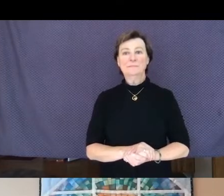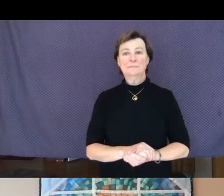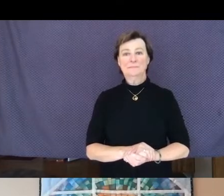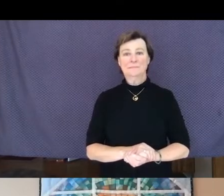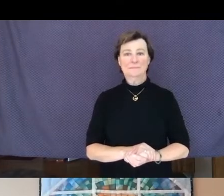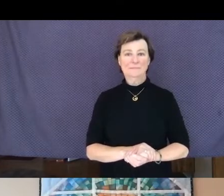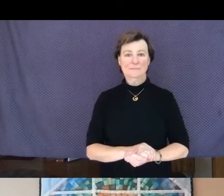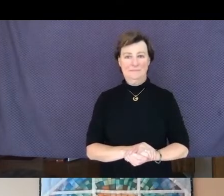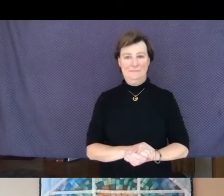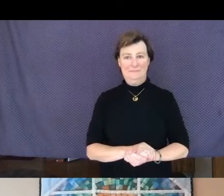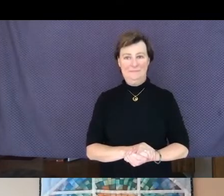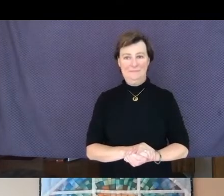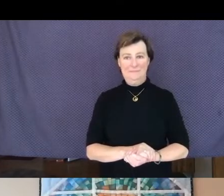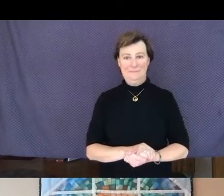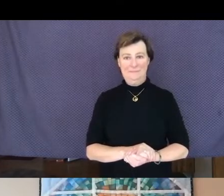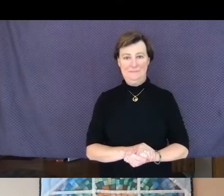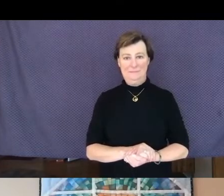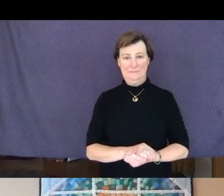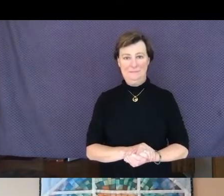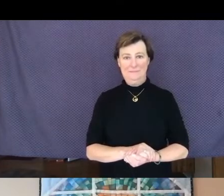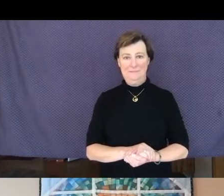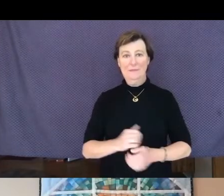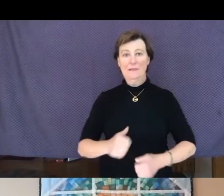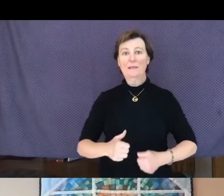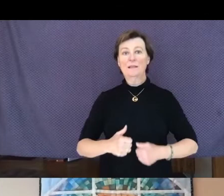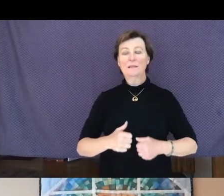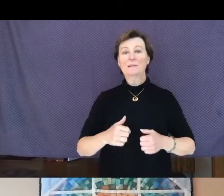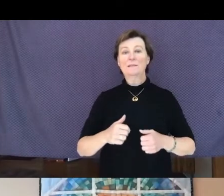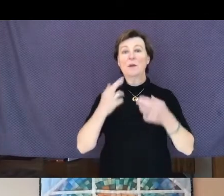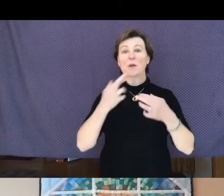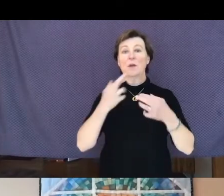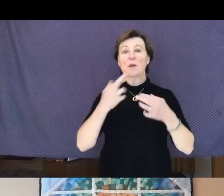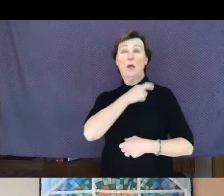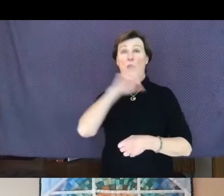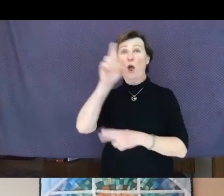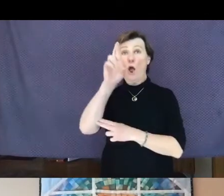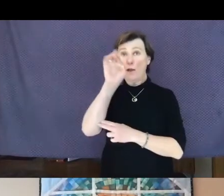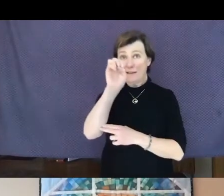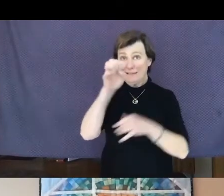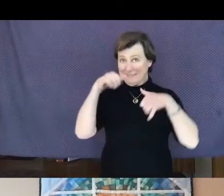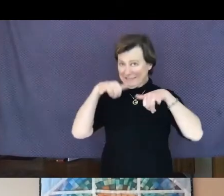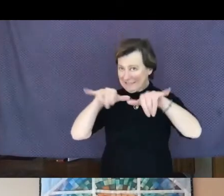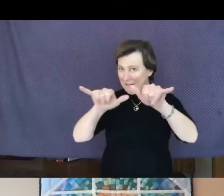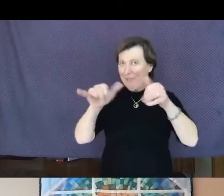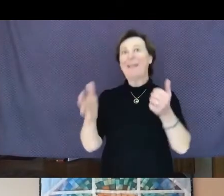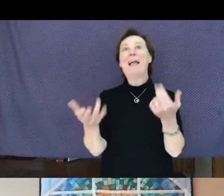Lifespan Religious Education is still happening! Join the children and family Zoom